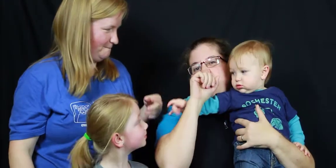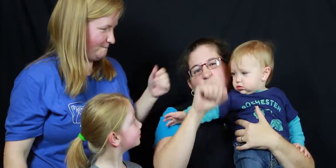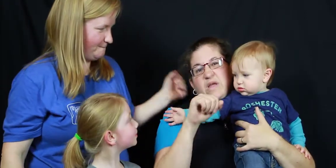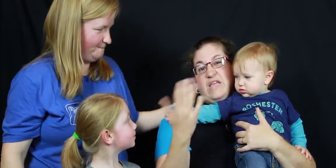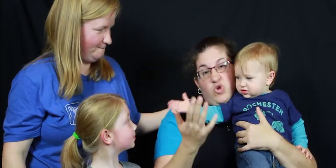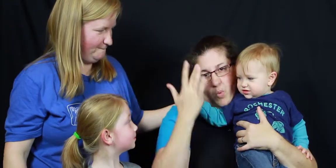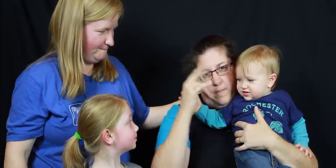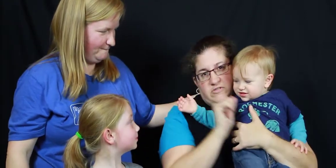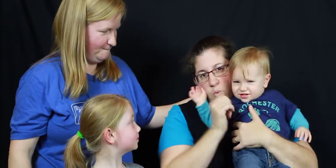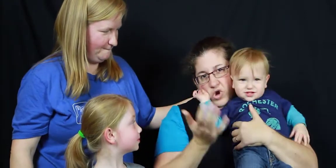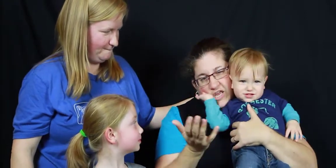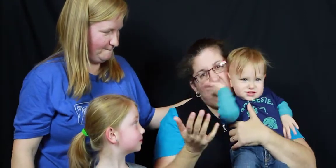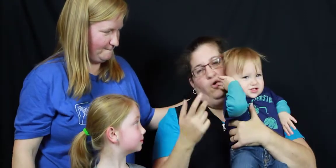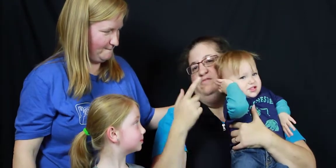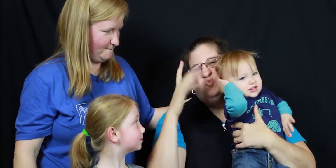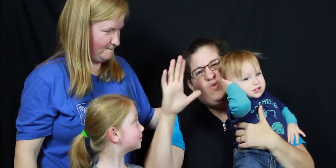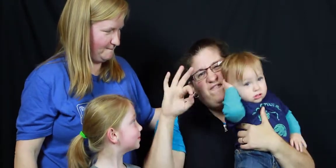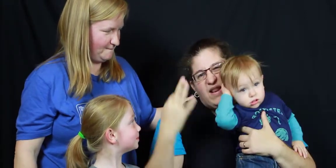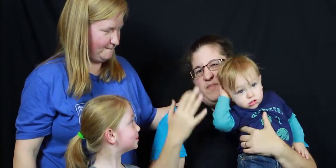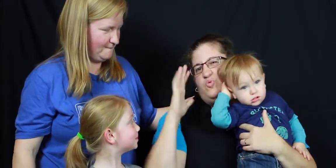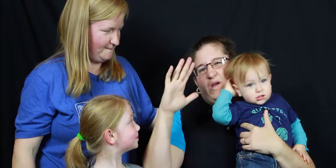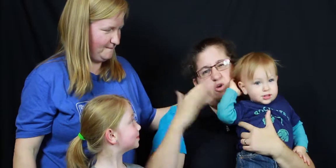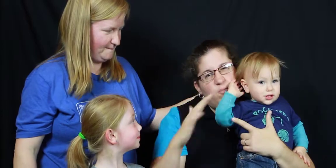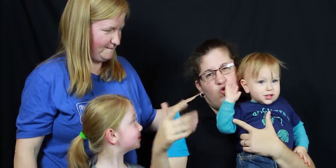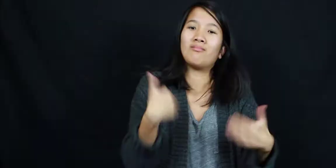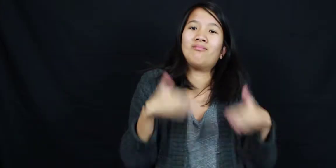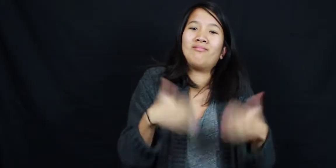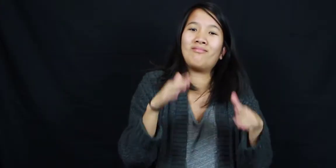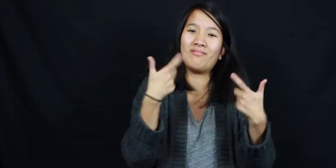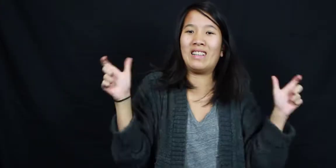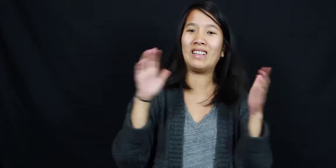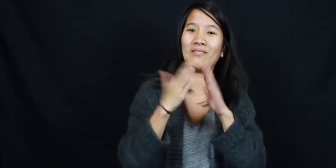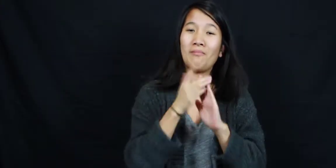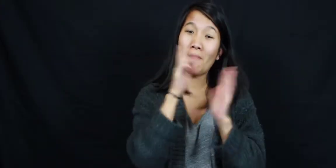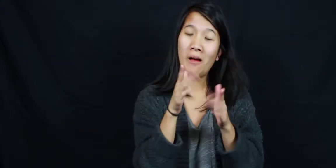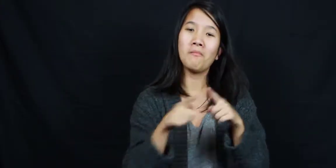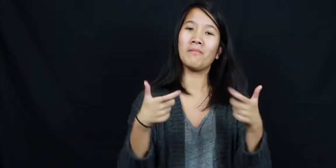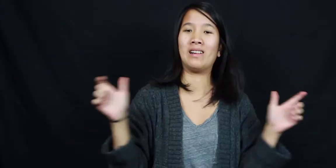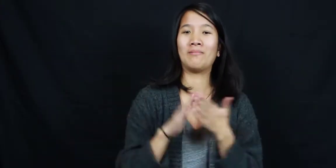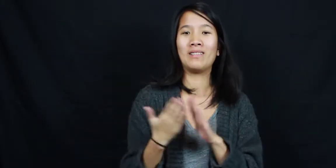Yeah! We love it here because we work here, but also because it's a family and a great community! It's a big sense of community here, regardless of how small it may seem/feel sometimes.